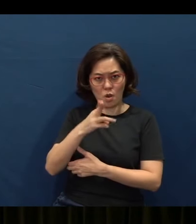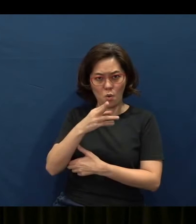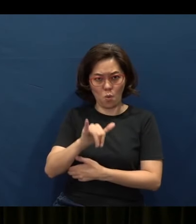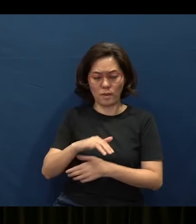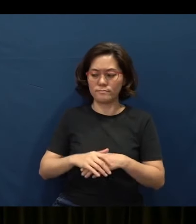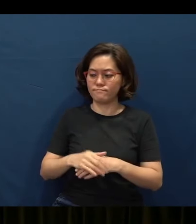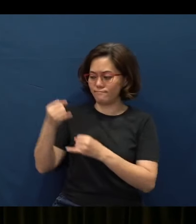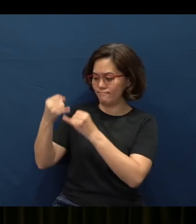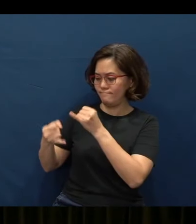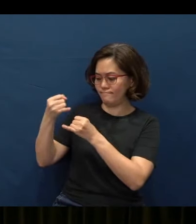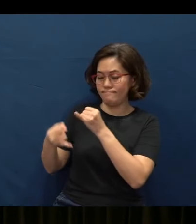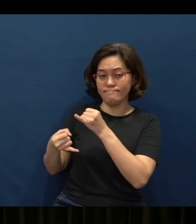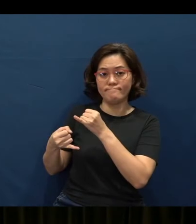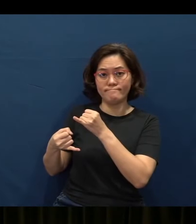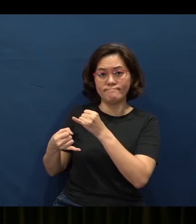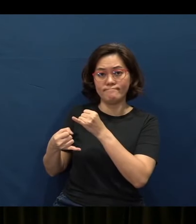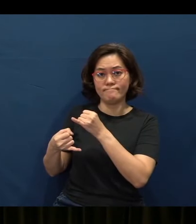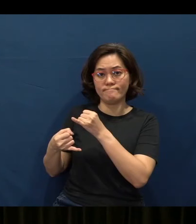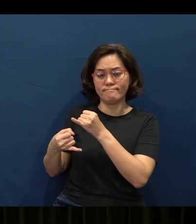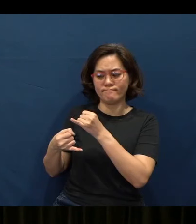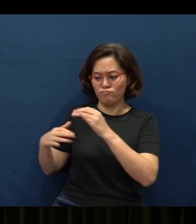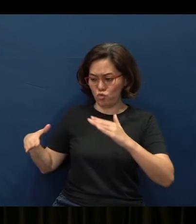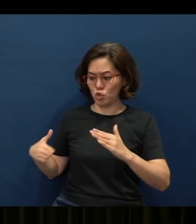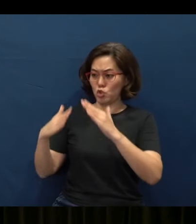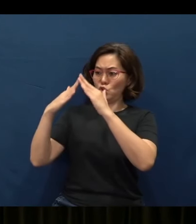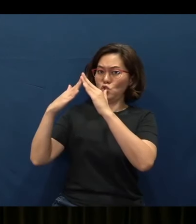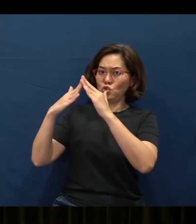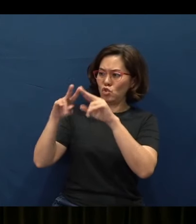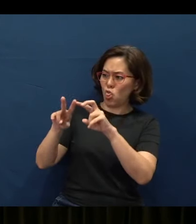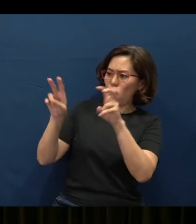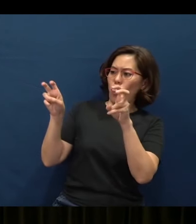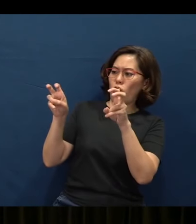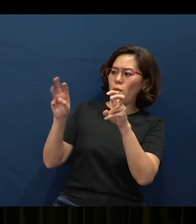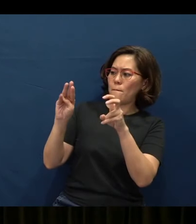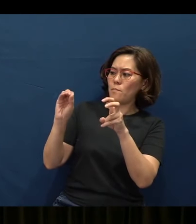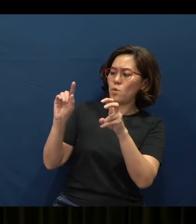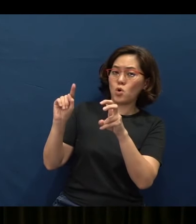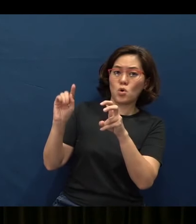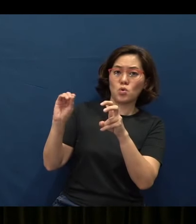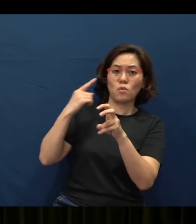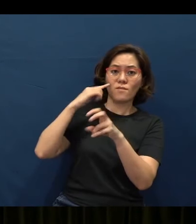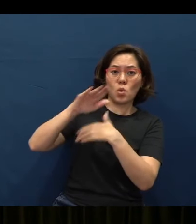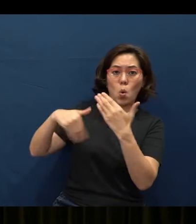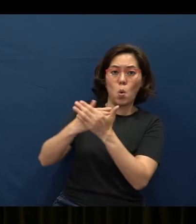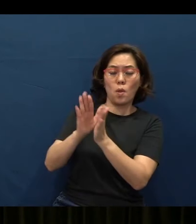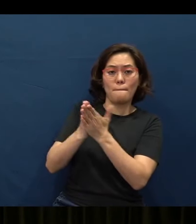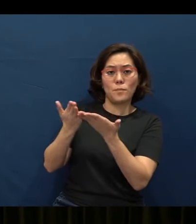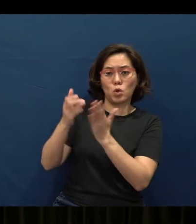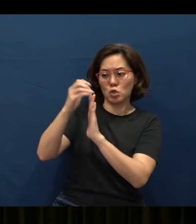And finally, the crescendo of it, the theme and the motto, in fact of the entire book - chapter 1 verse 7,